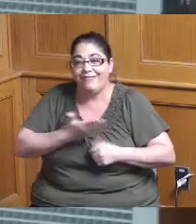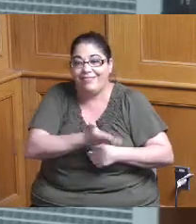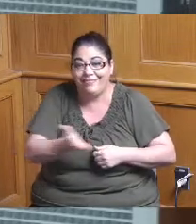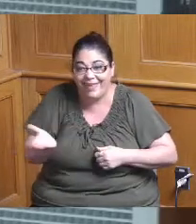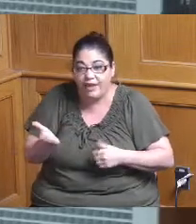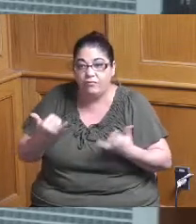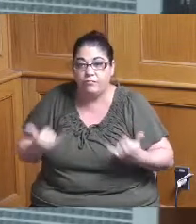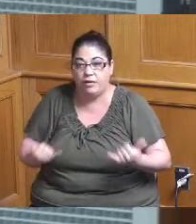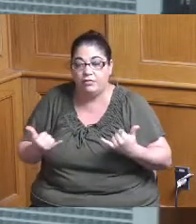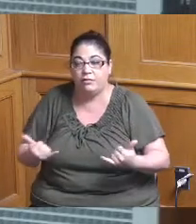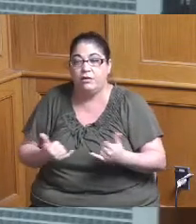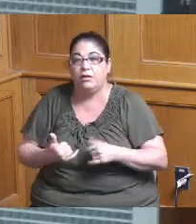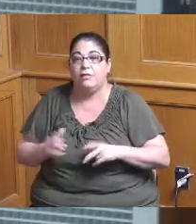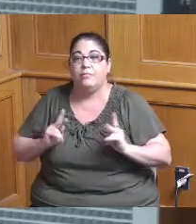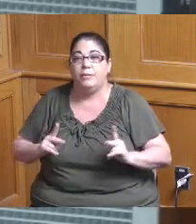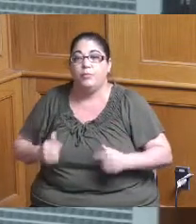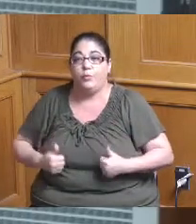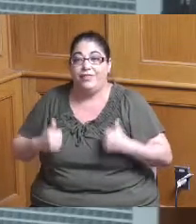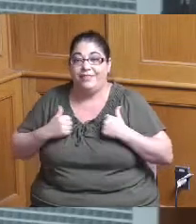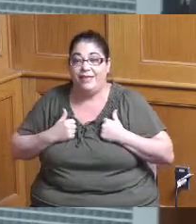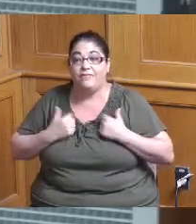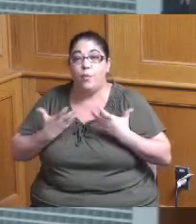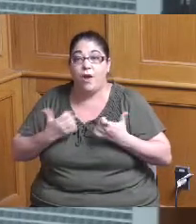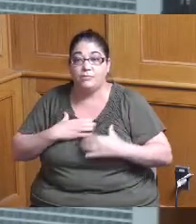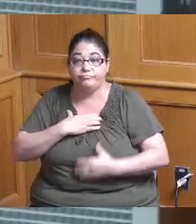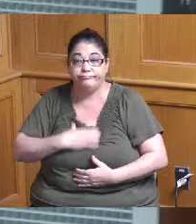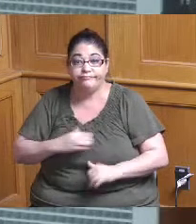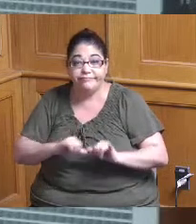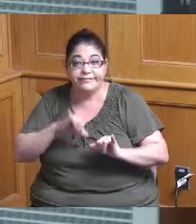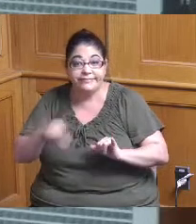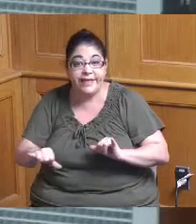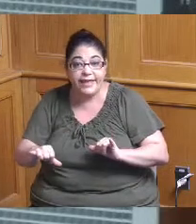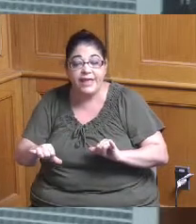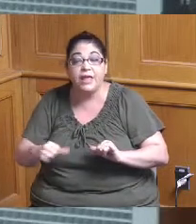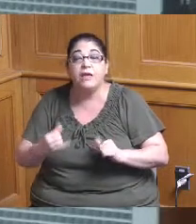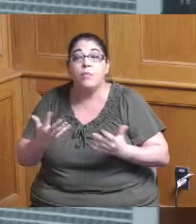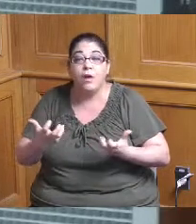are there the ones that wish to continue to live at the site have indicated that they're